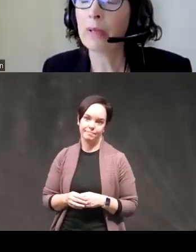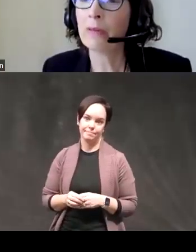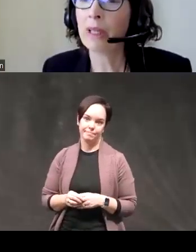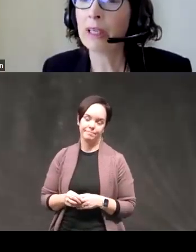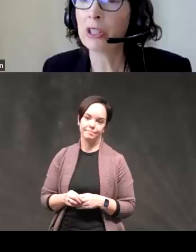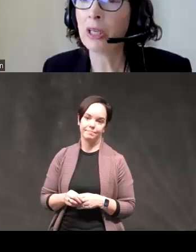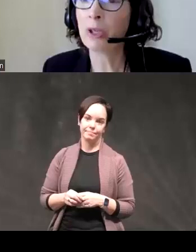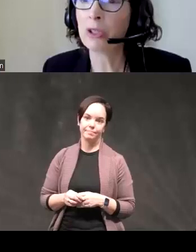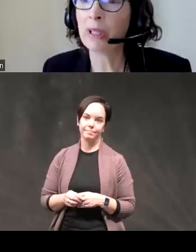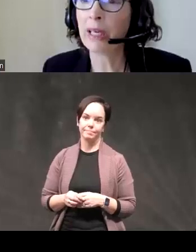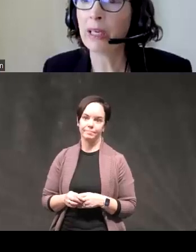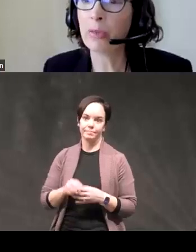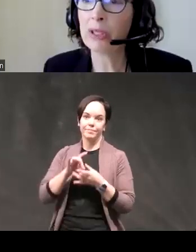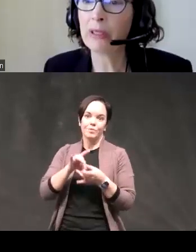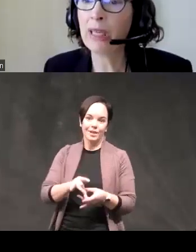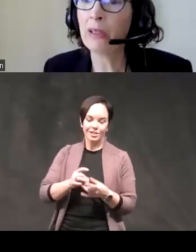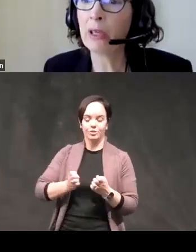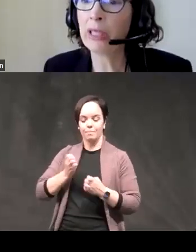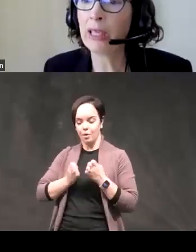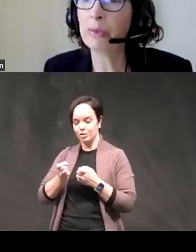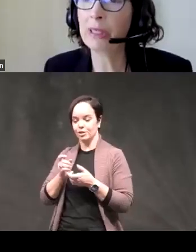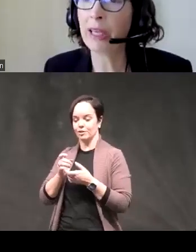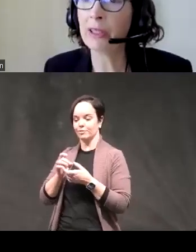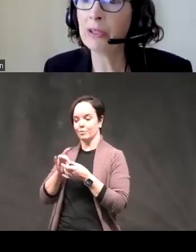in relation to emotion related impulsivity largely the upscales